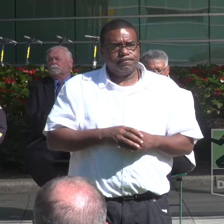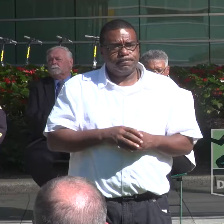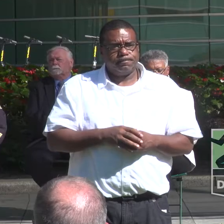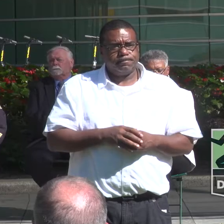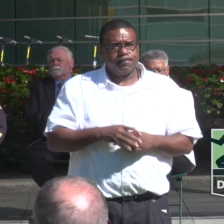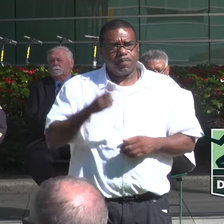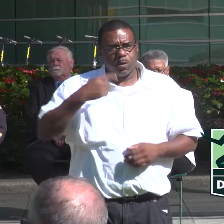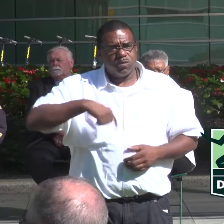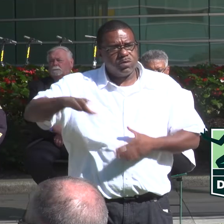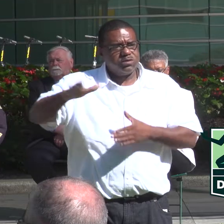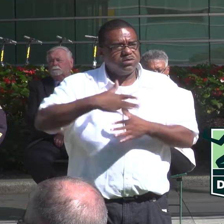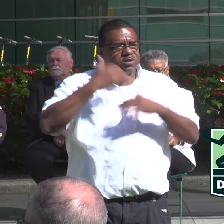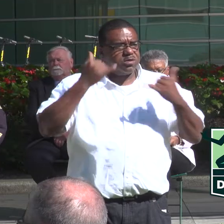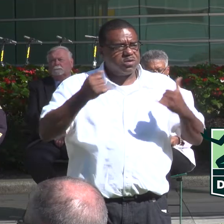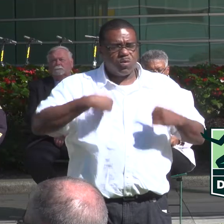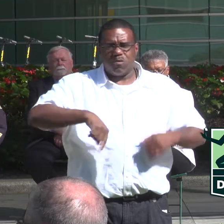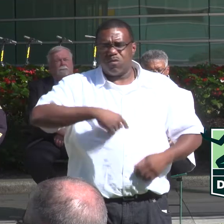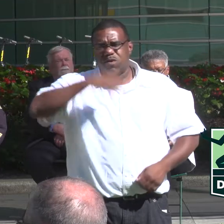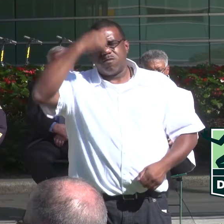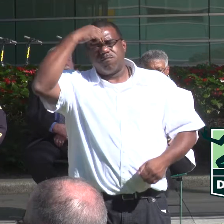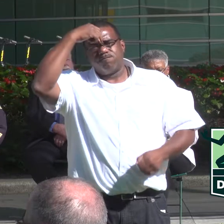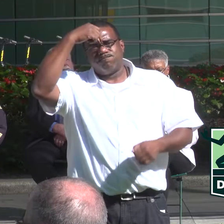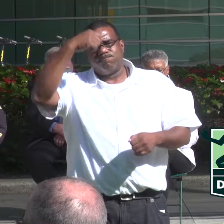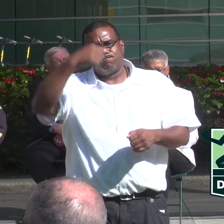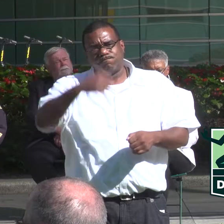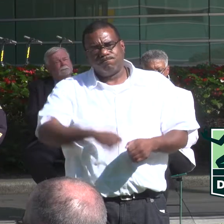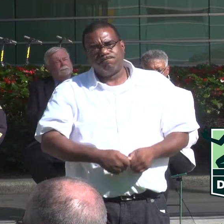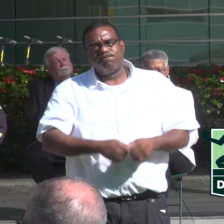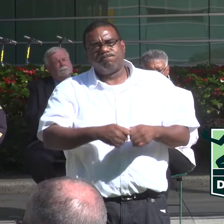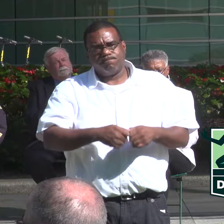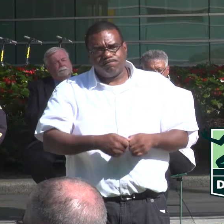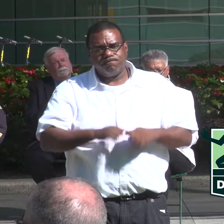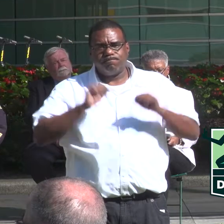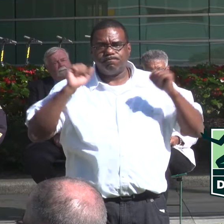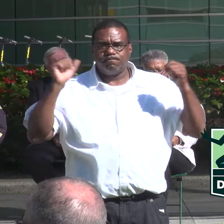AS WE SHARE THIS DAY WE REMEMBER AS ALL THE PREVIOUS